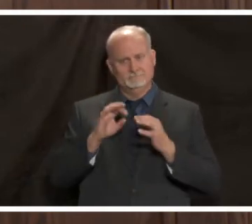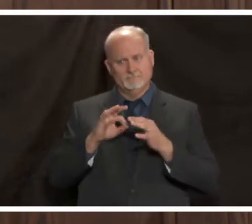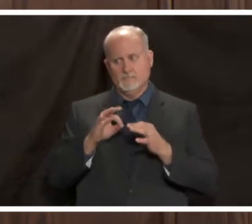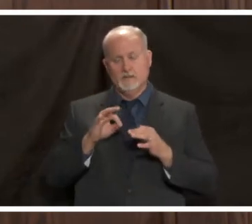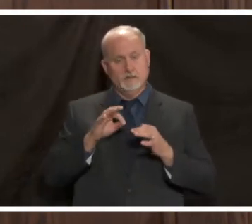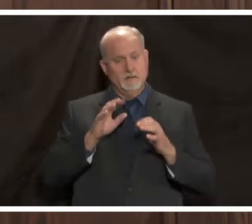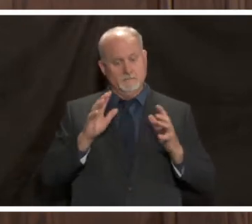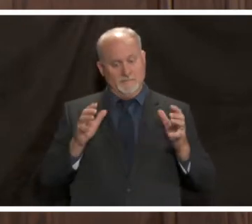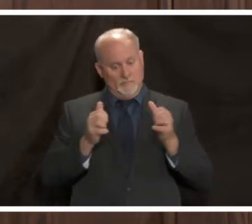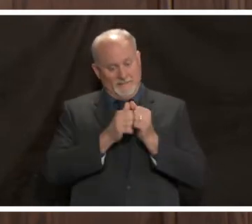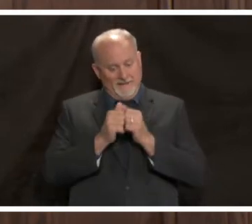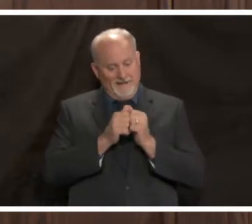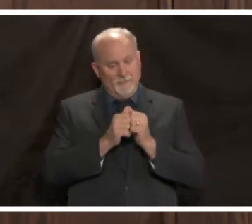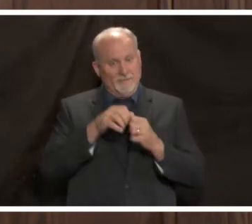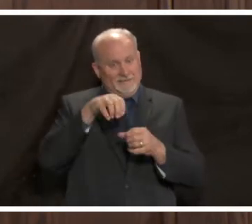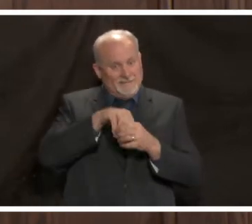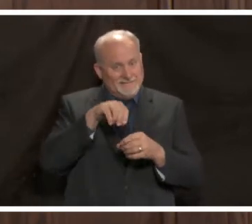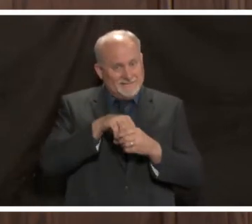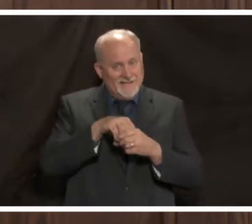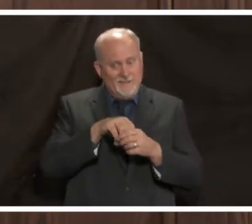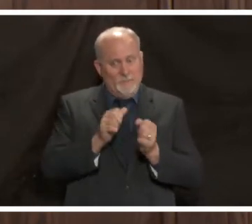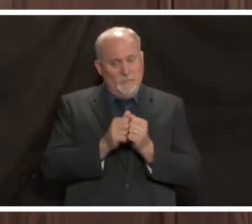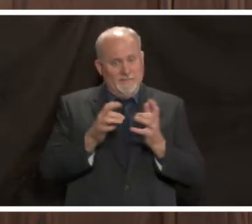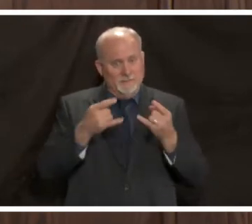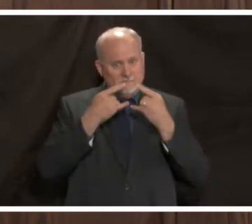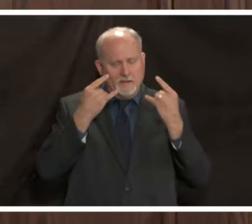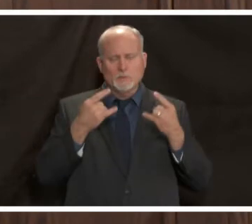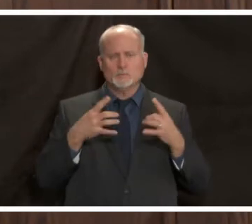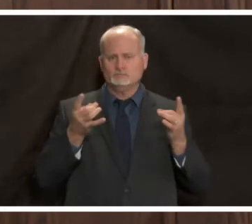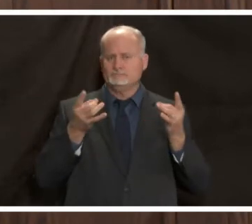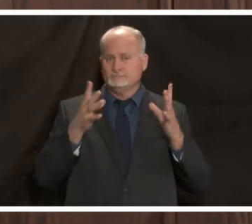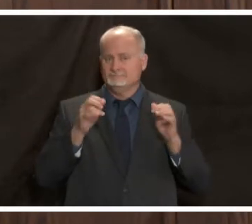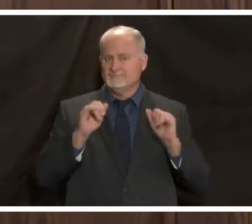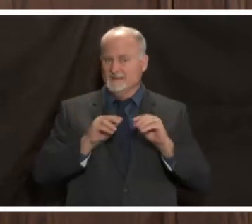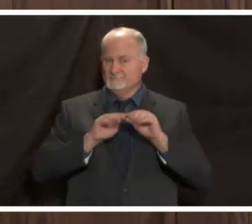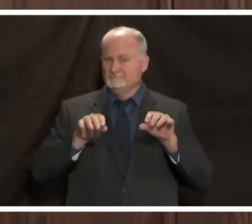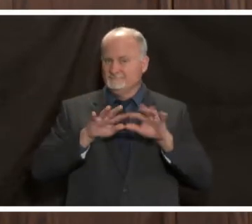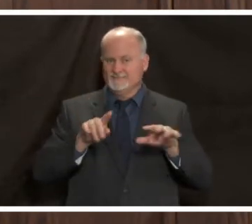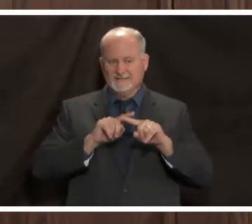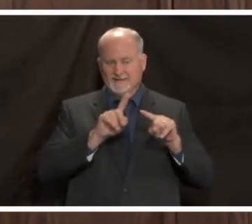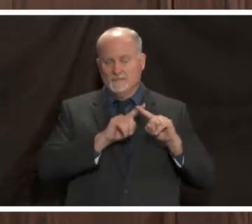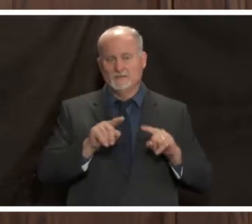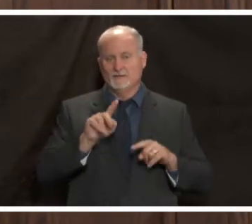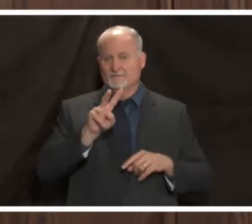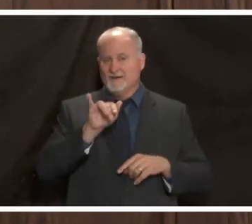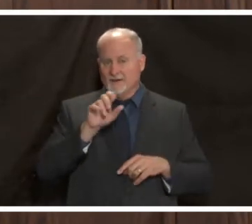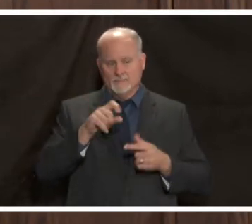indoors without masks is a recipe for transmission of all types of viral infections including covid